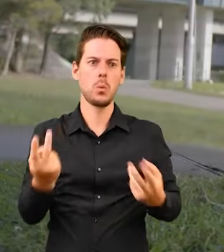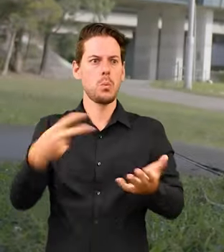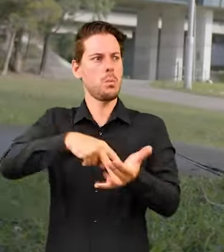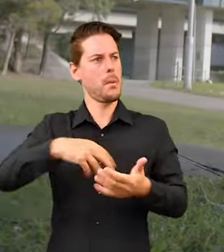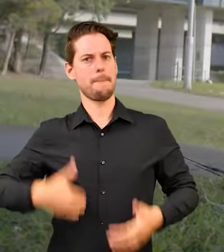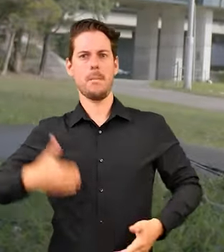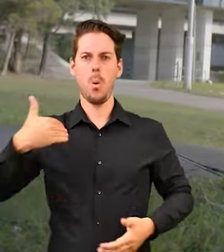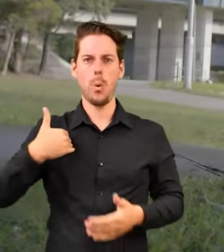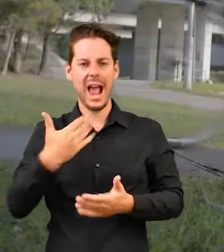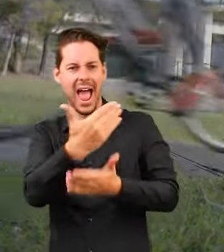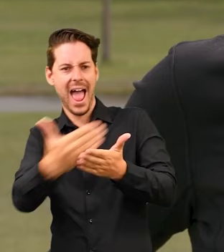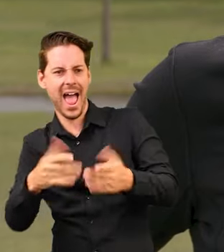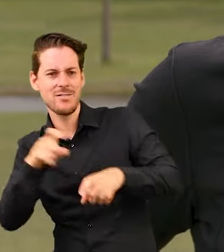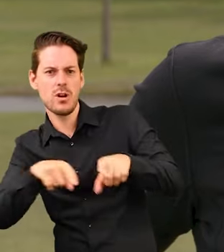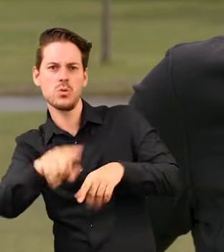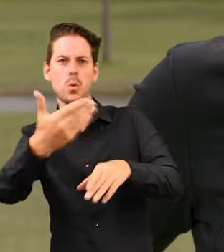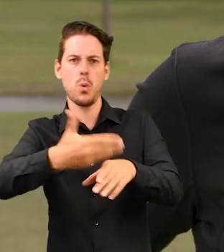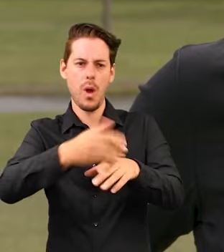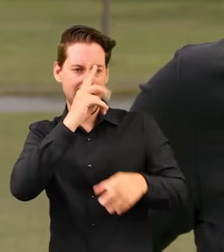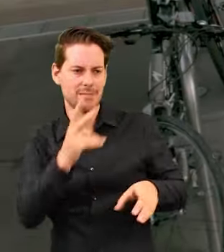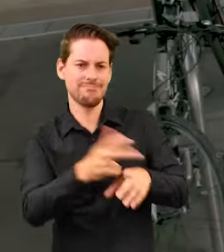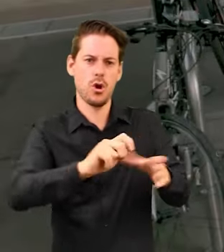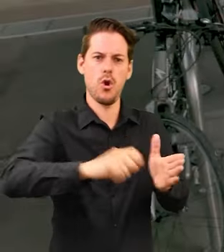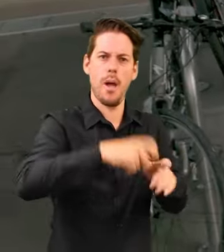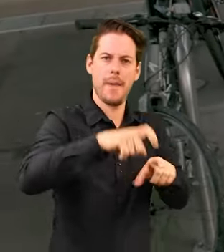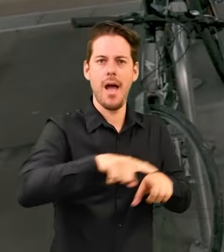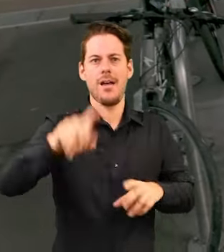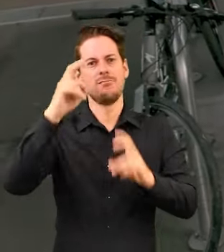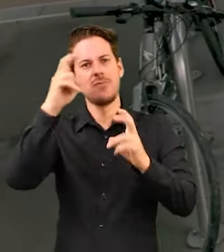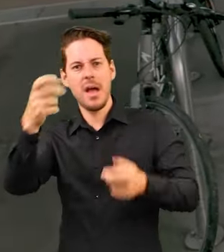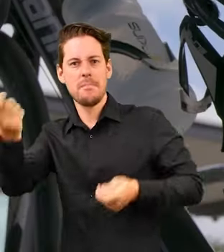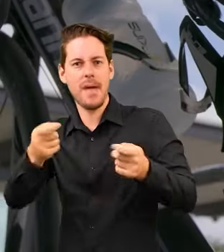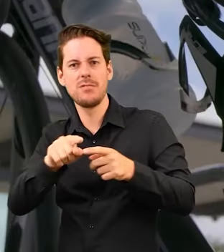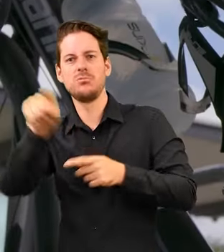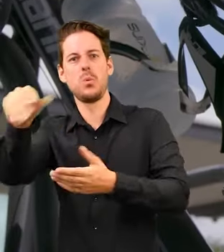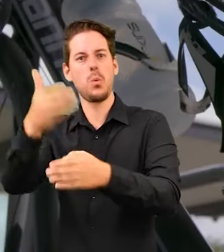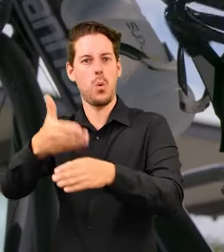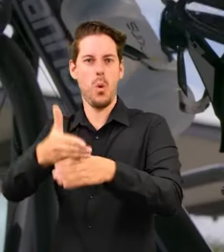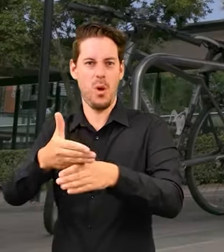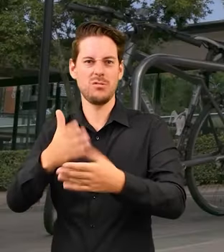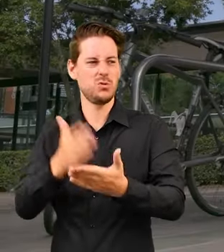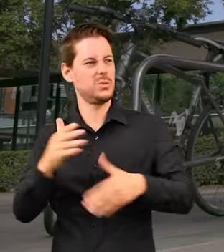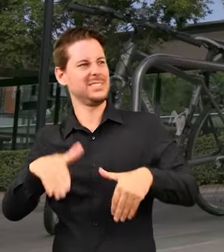and ride part of the way to work and then I can park my bike, then being able to catch public transport the rest of the way makes my journey a lot smoother.